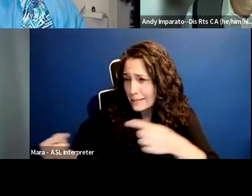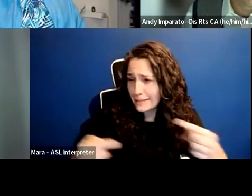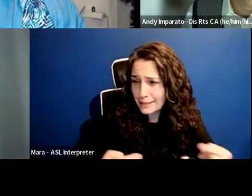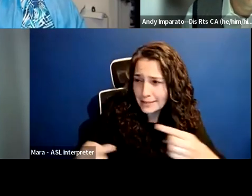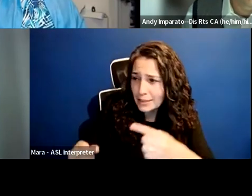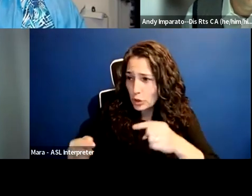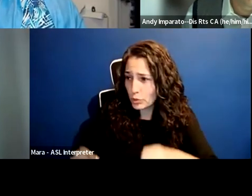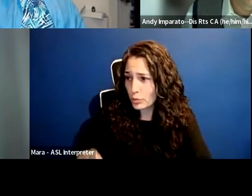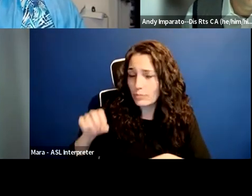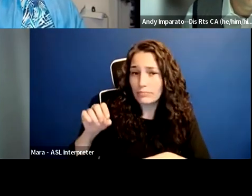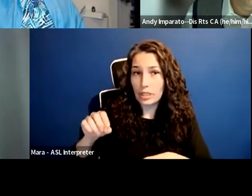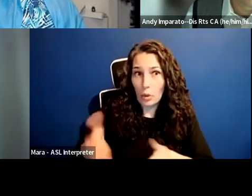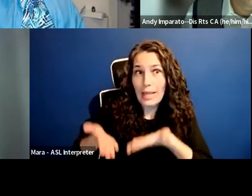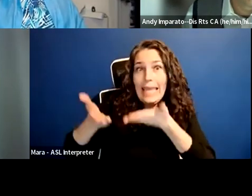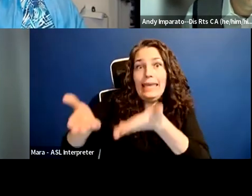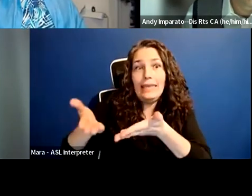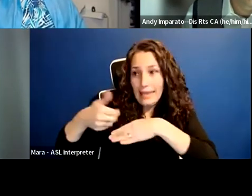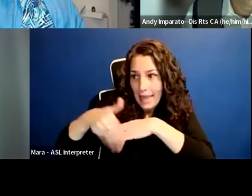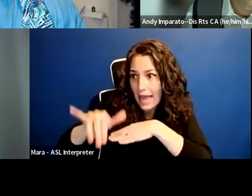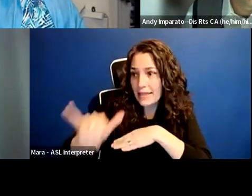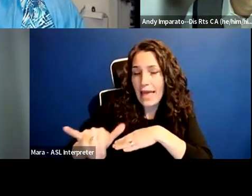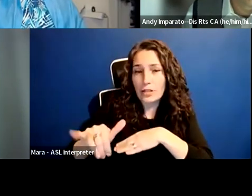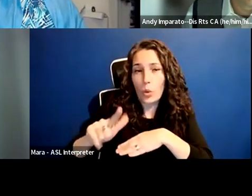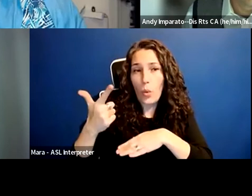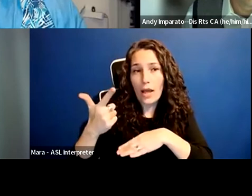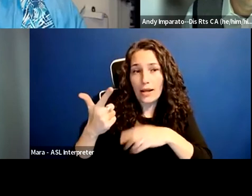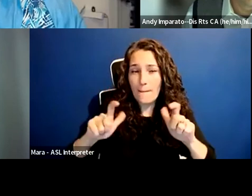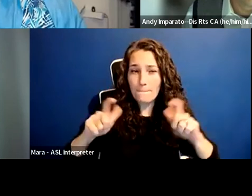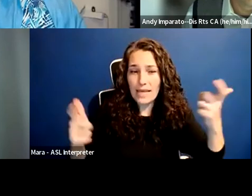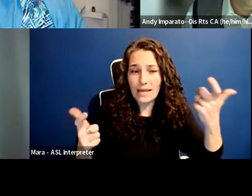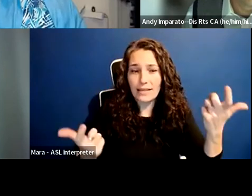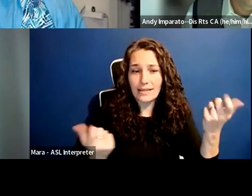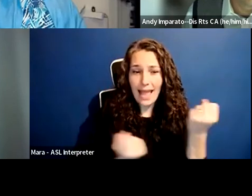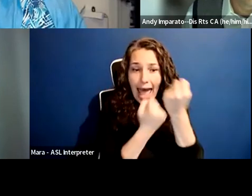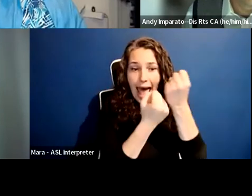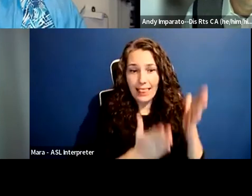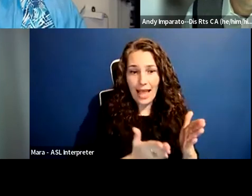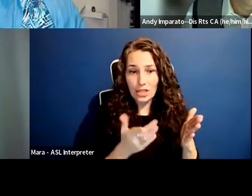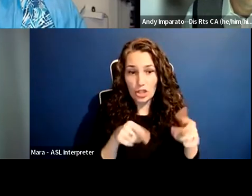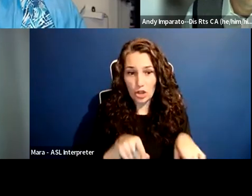One of our greatest allies in that effort was labor.